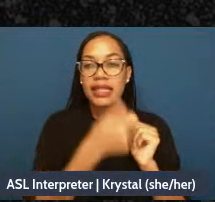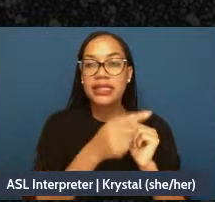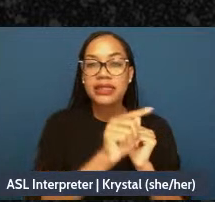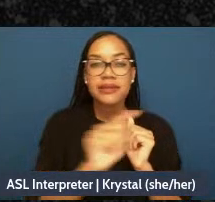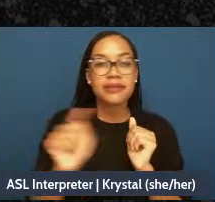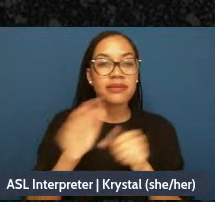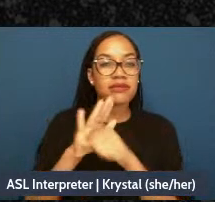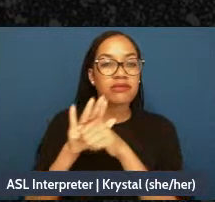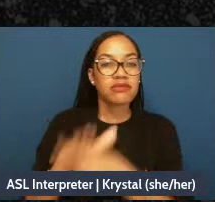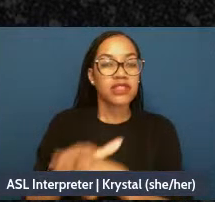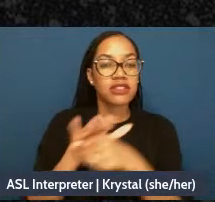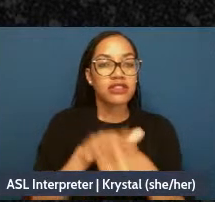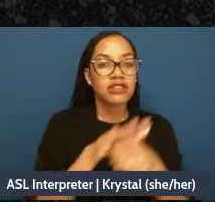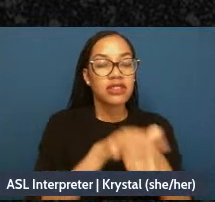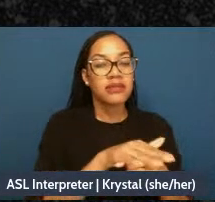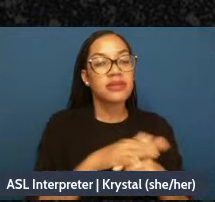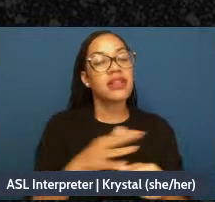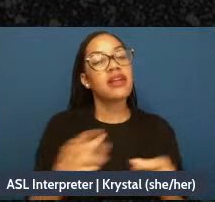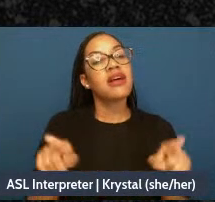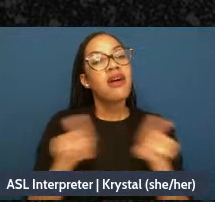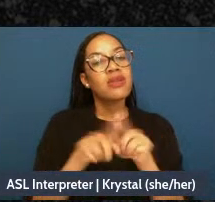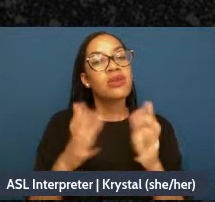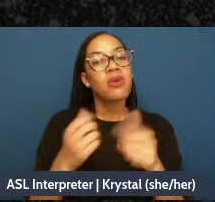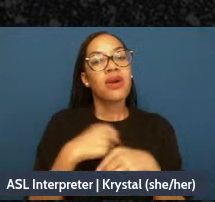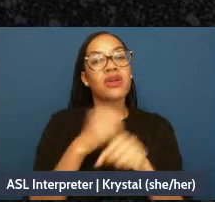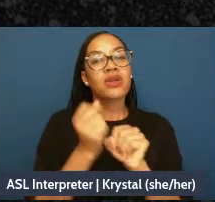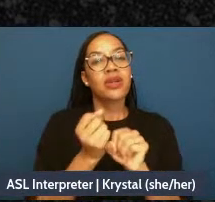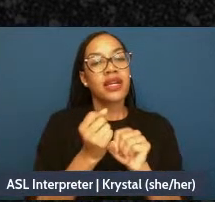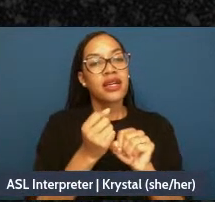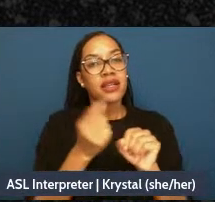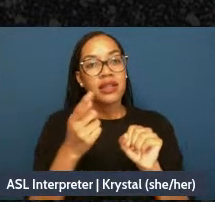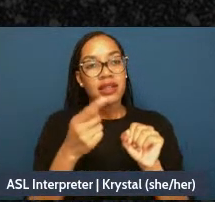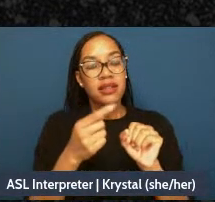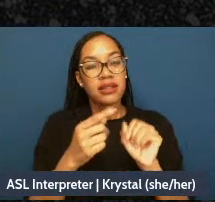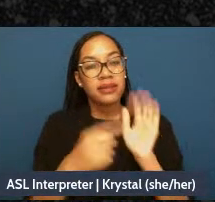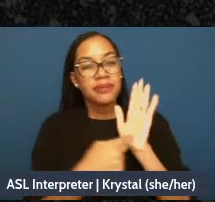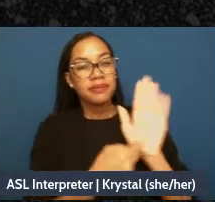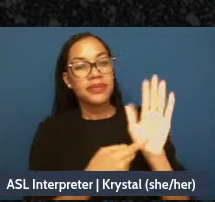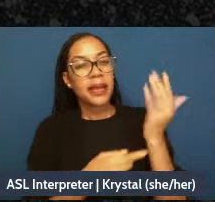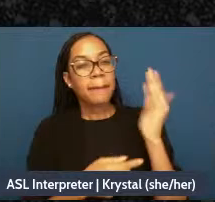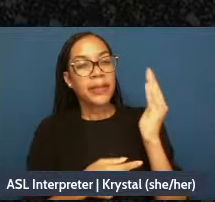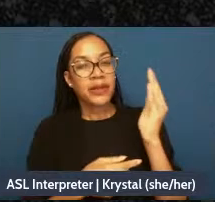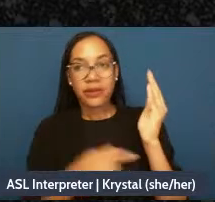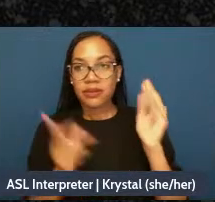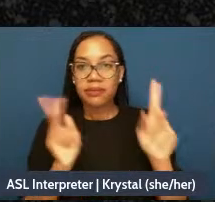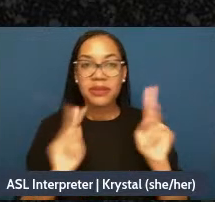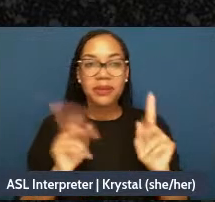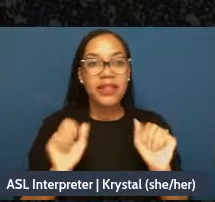see reflections events of themselves because we cannot see - we cannot be we cannot see. So thank